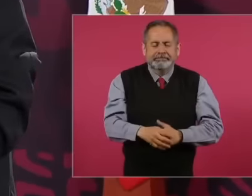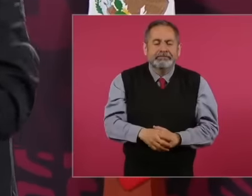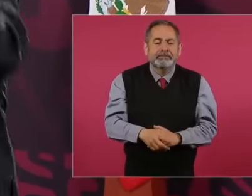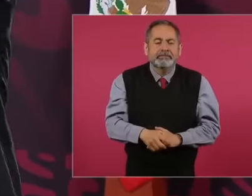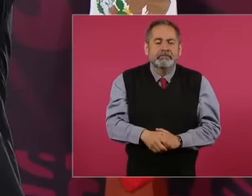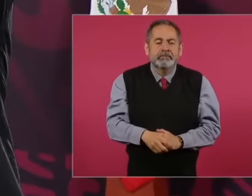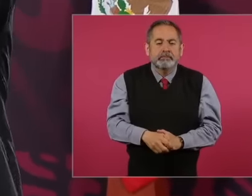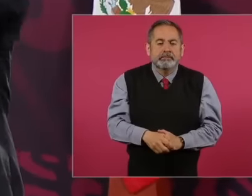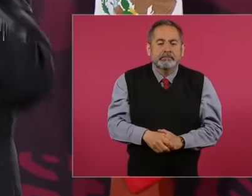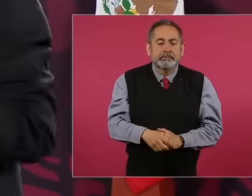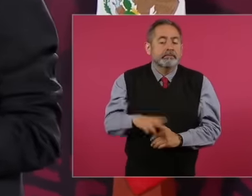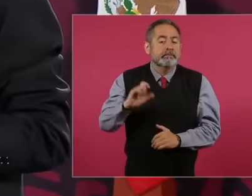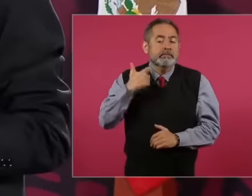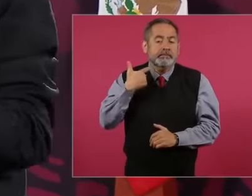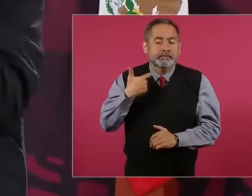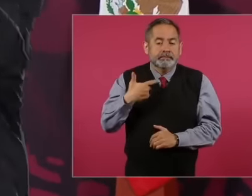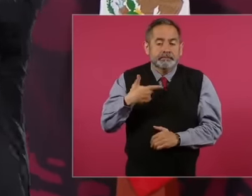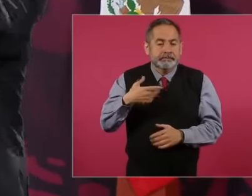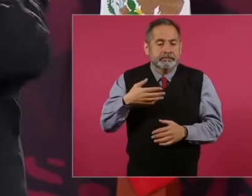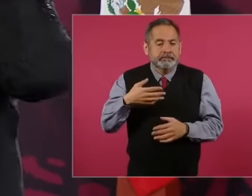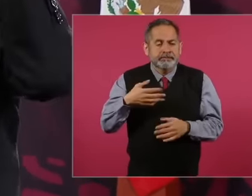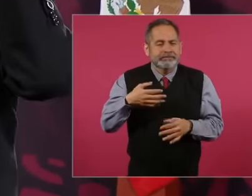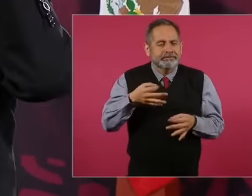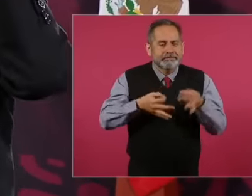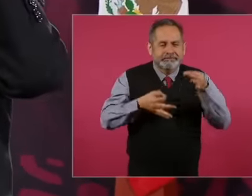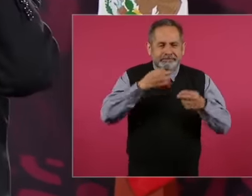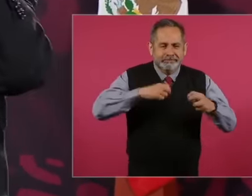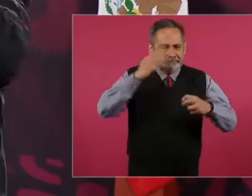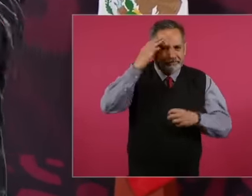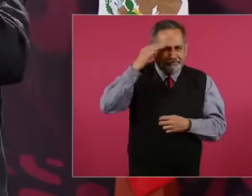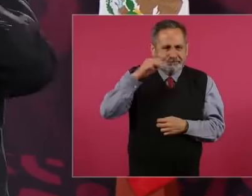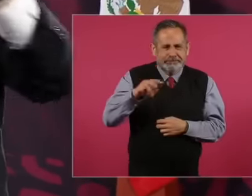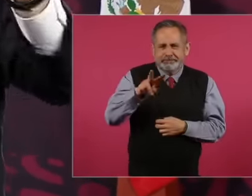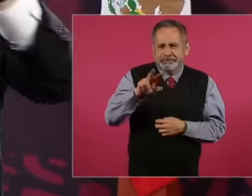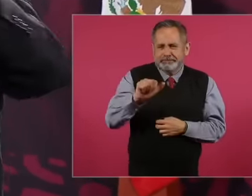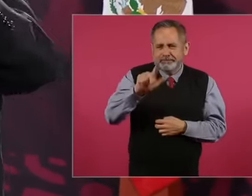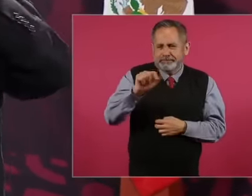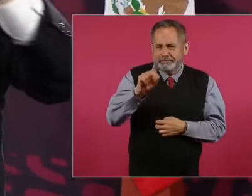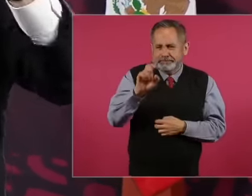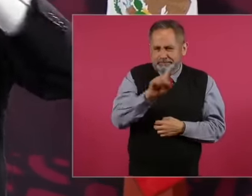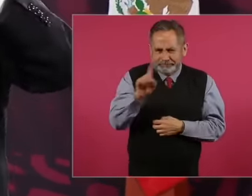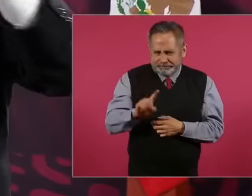the former minister Valad was speaking, taking someone who